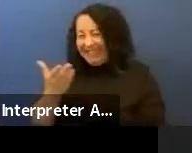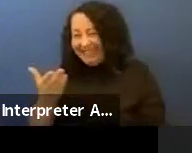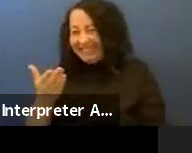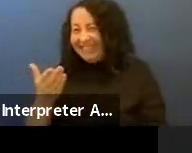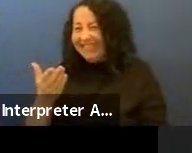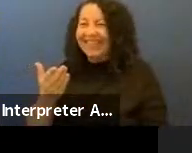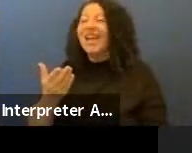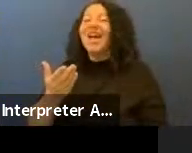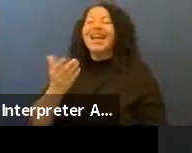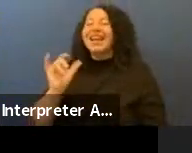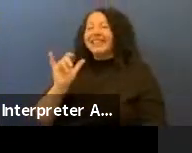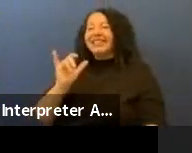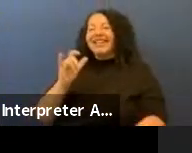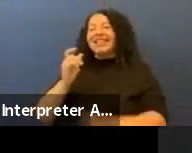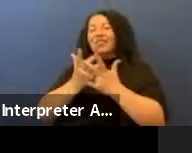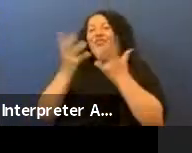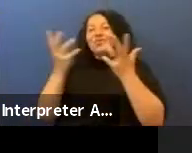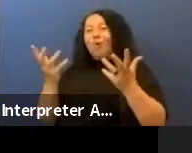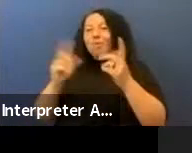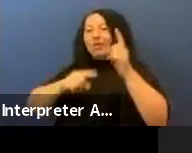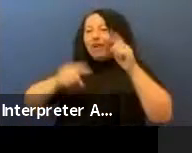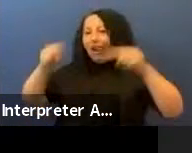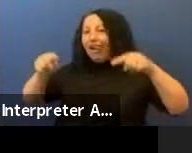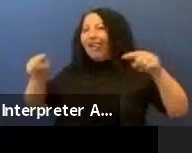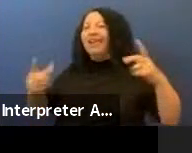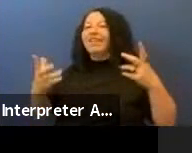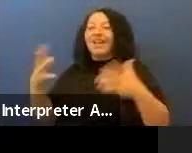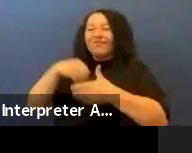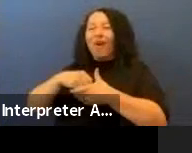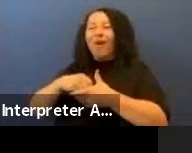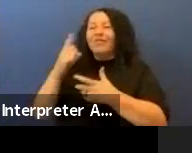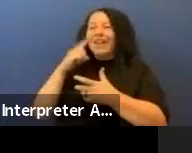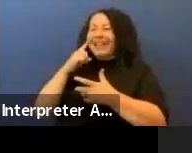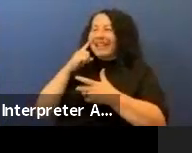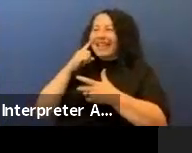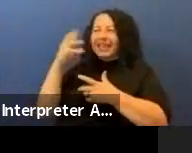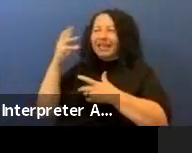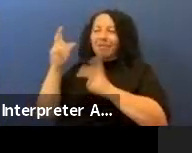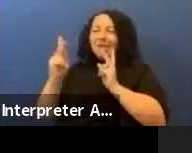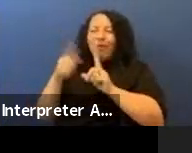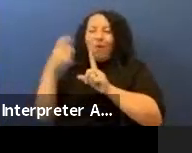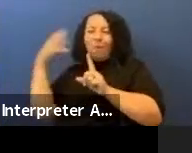there's such a myriad and I think outsiders might get a little frustrated by how complex